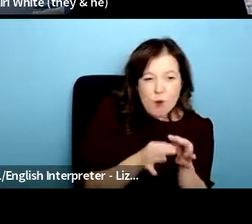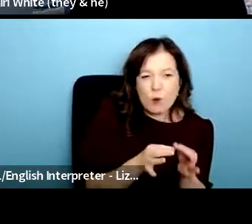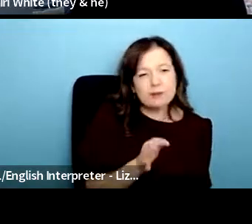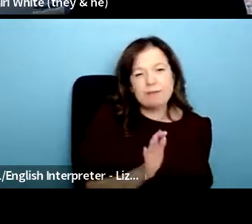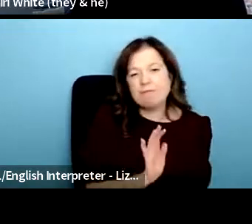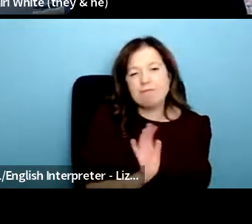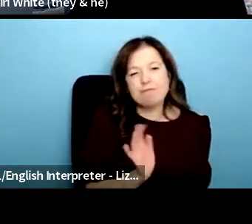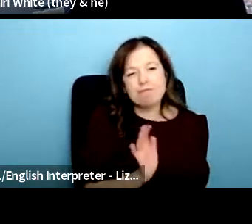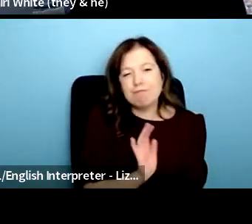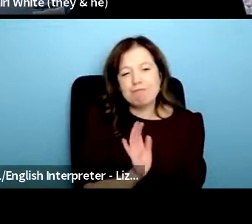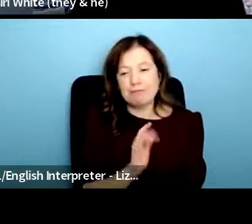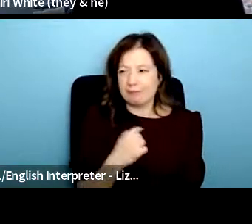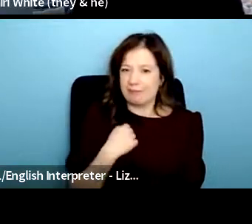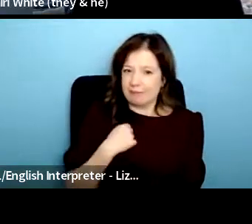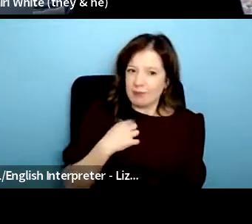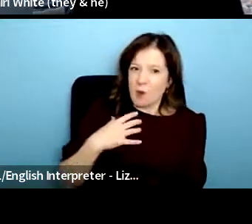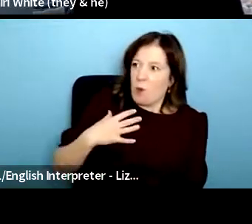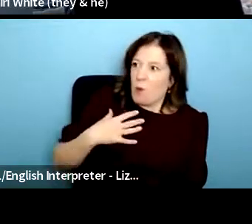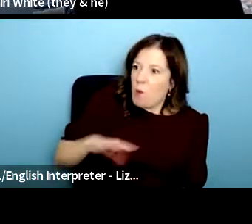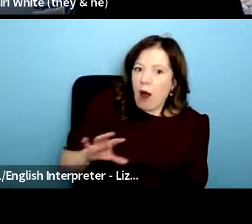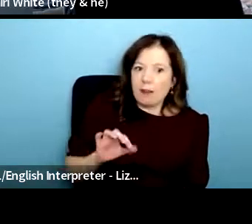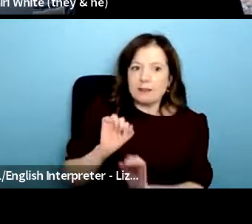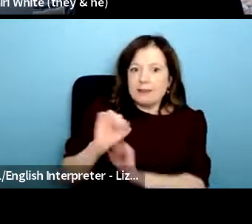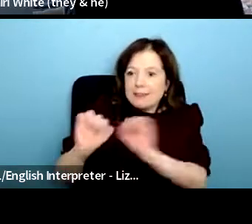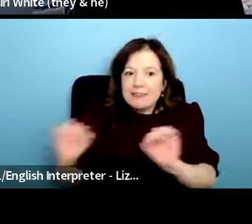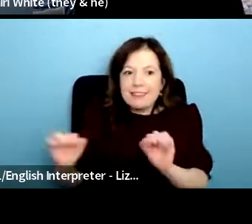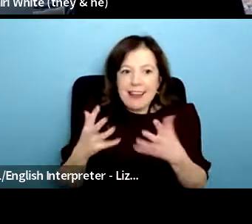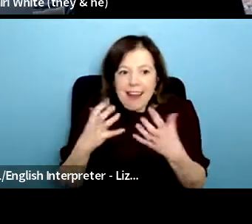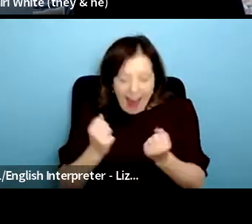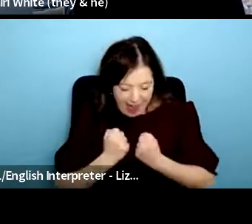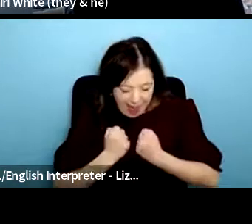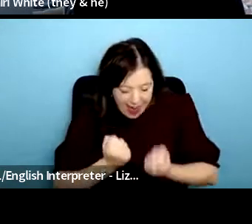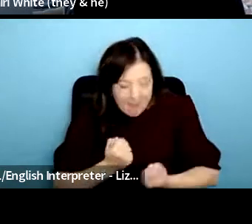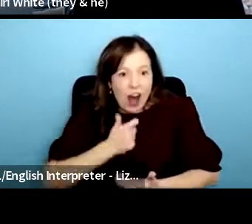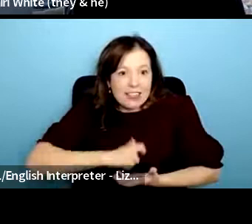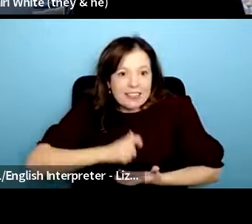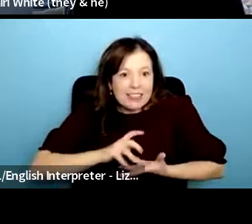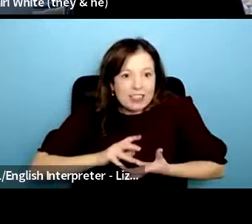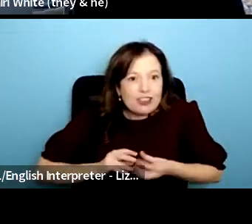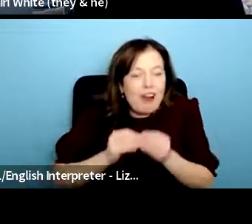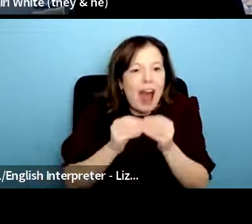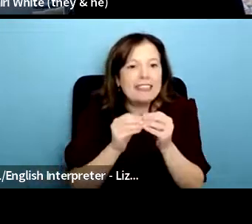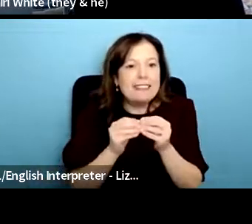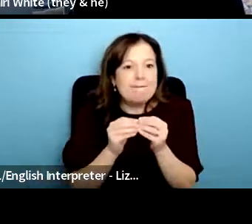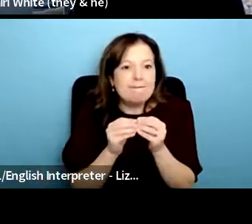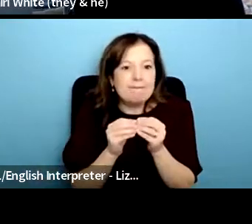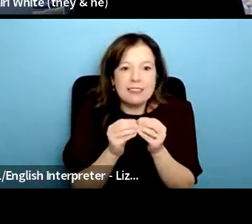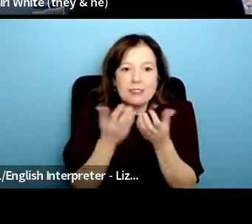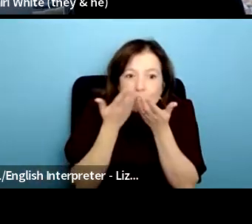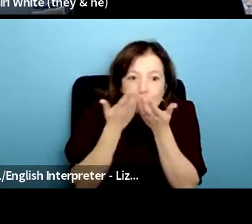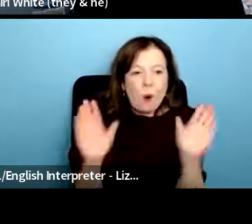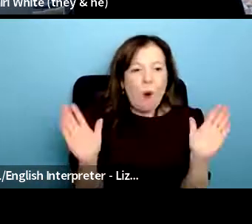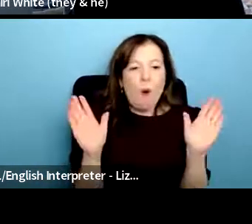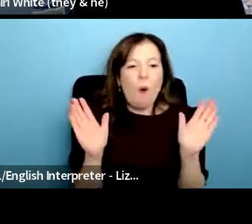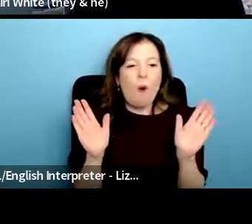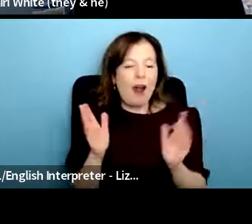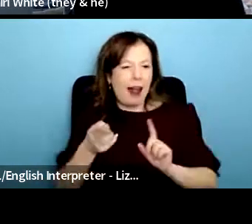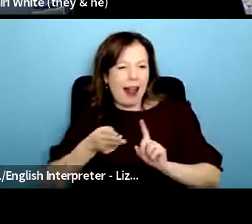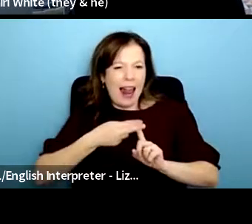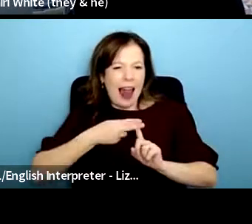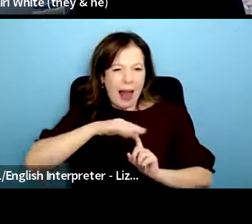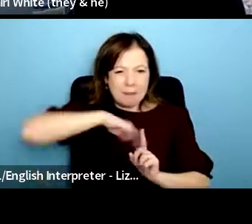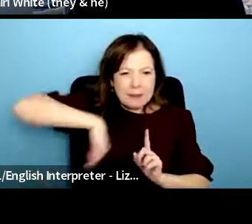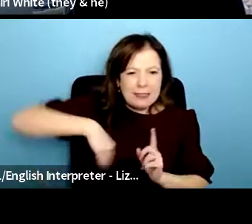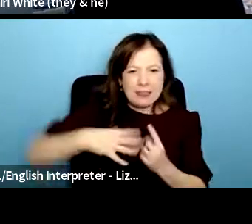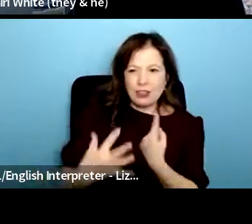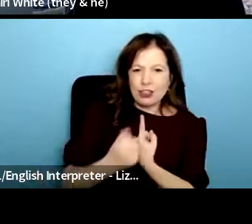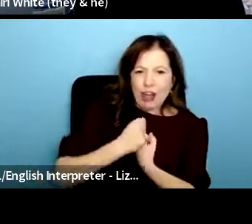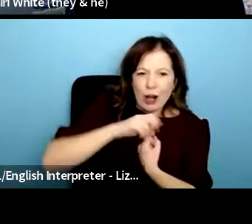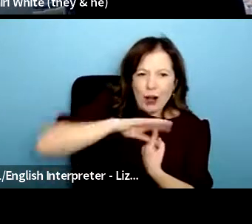explore their own creative identities to move beyond um other labels or diagnoses to kind of